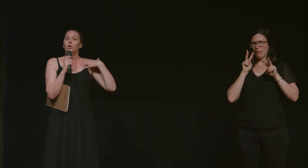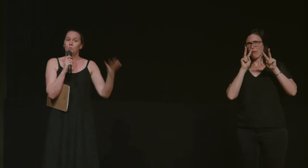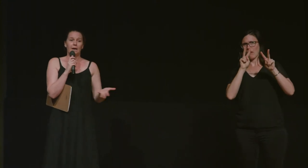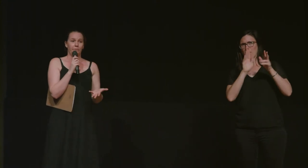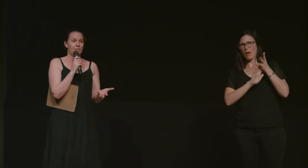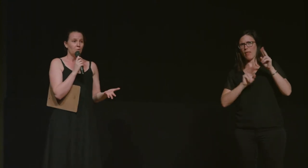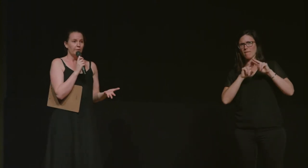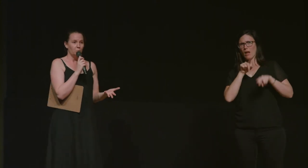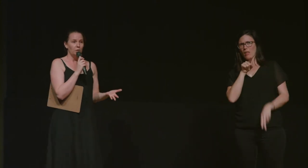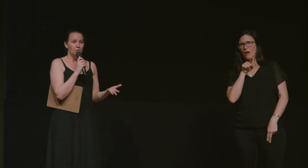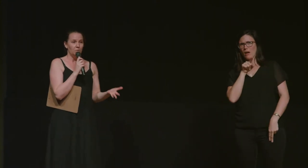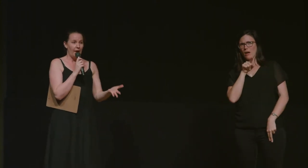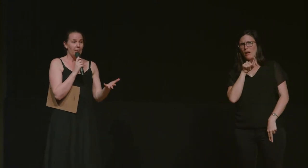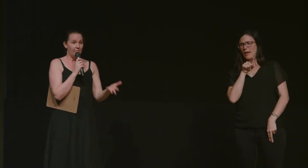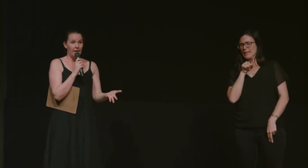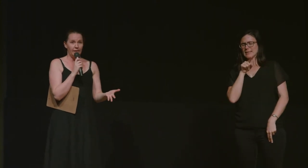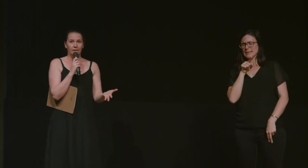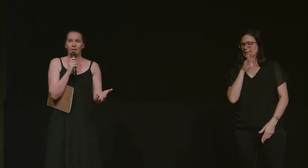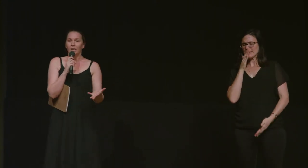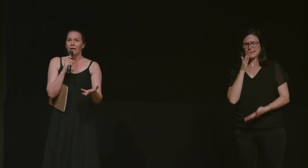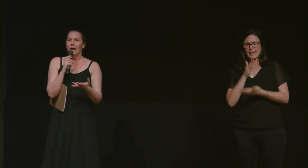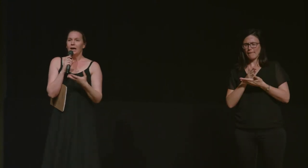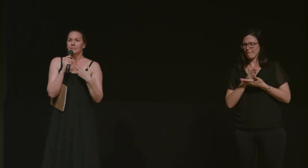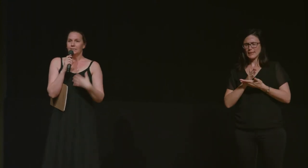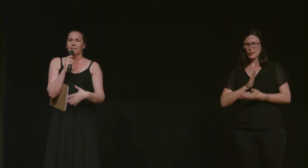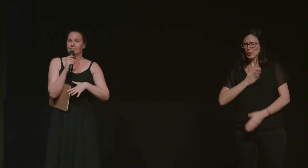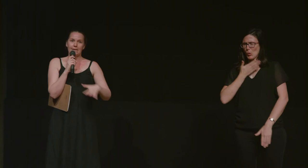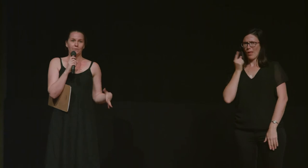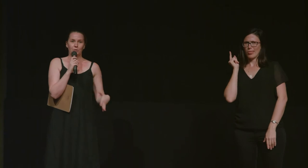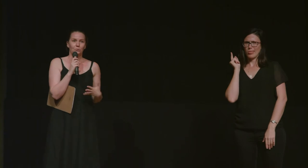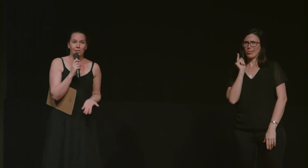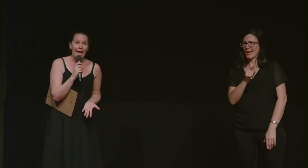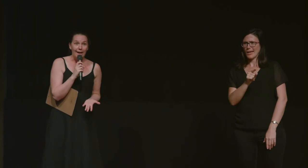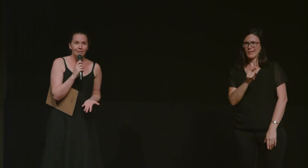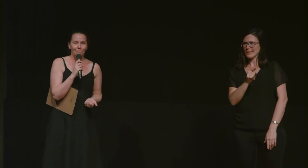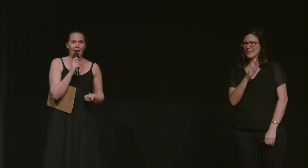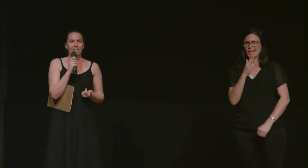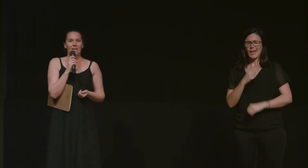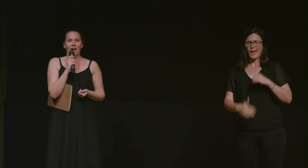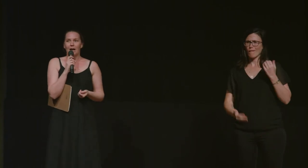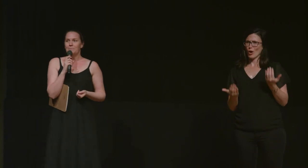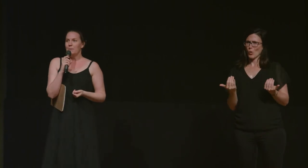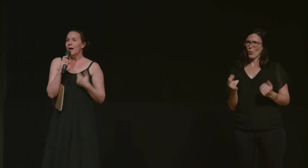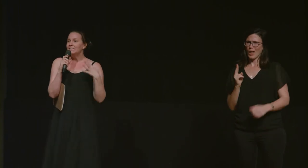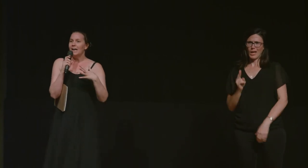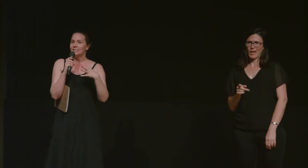you definitely don't ever want to do that thing uh it's it's never cool again right um and my dad